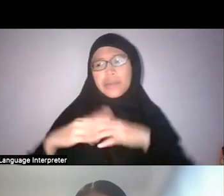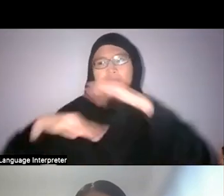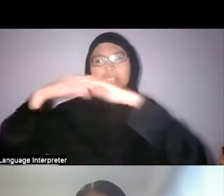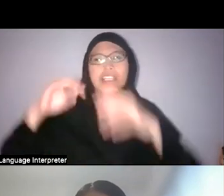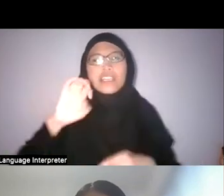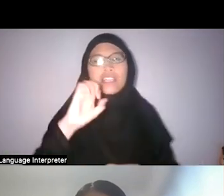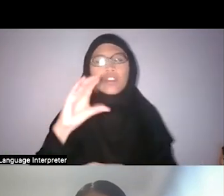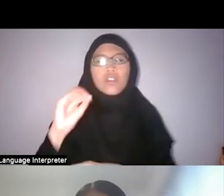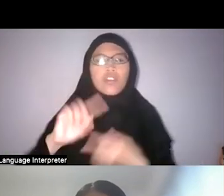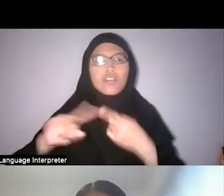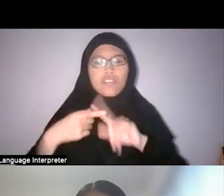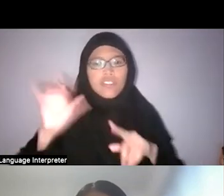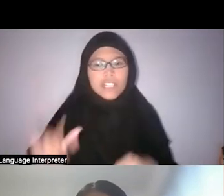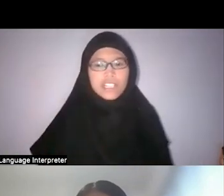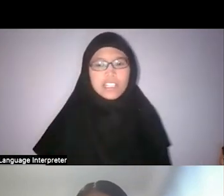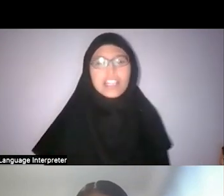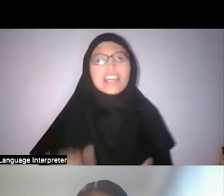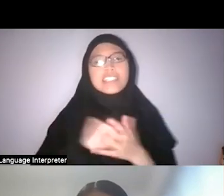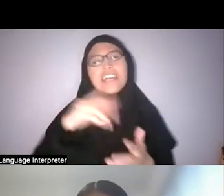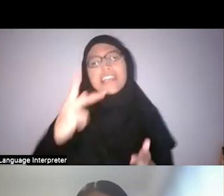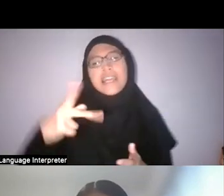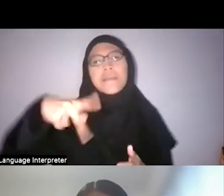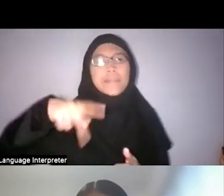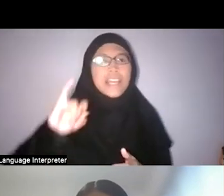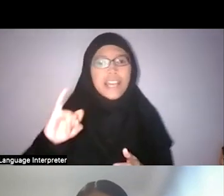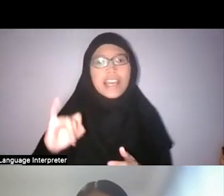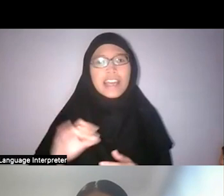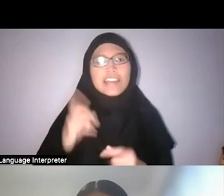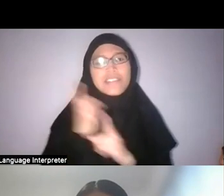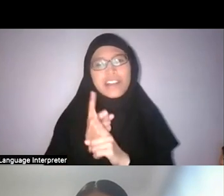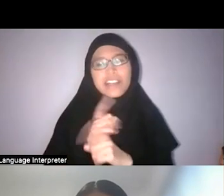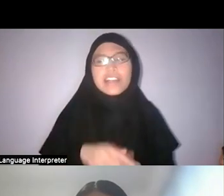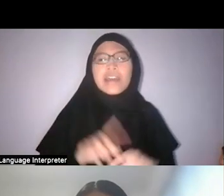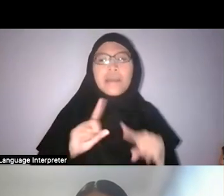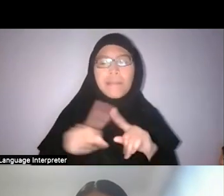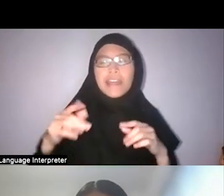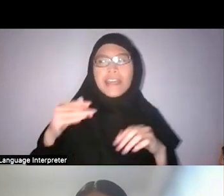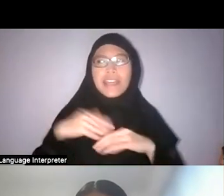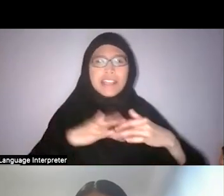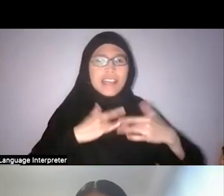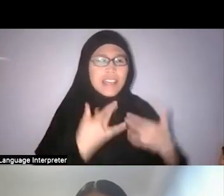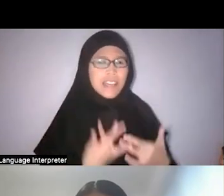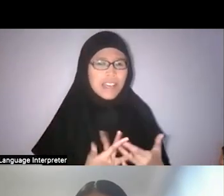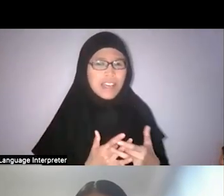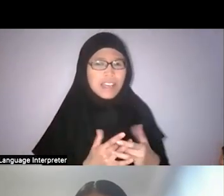These are the KPIs, but at heart I think I am a little bit more pessimistic,